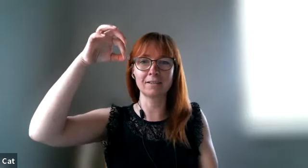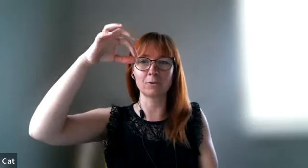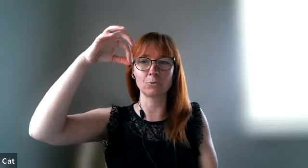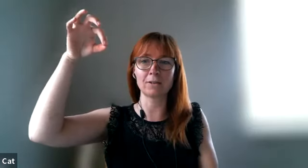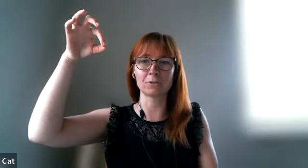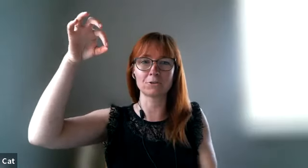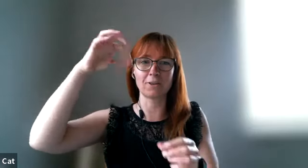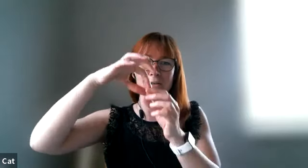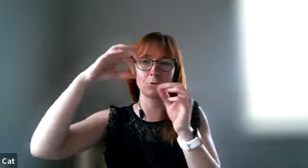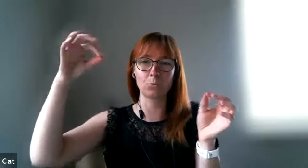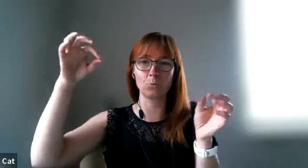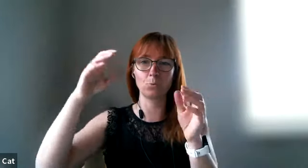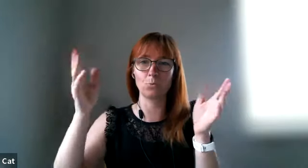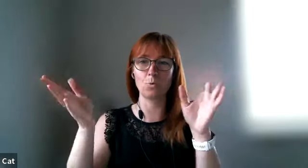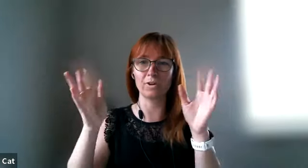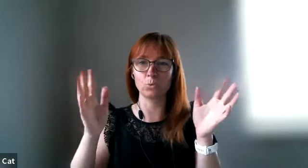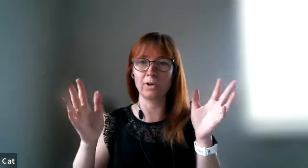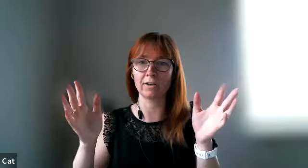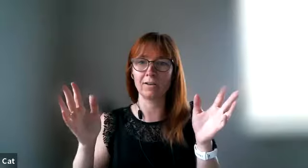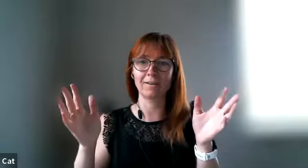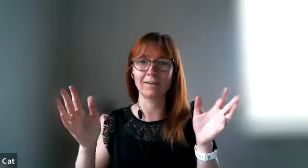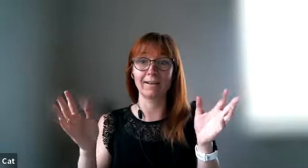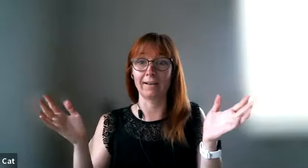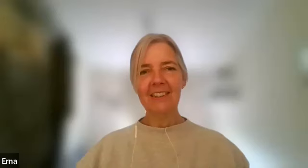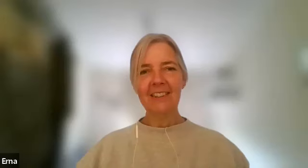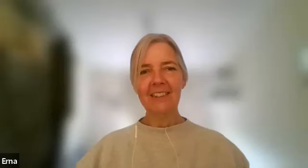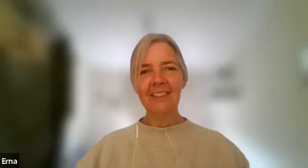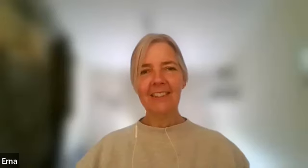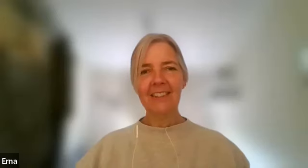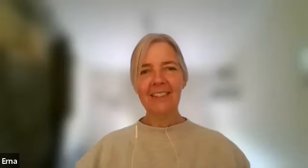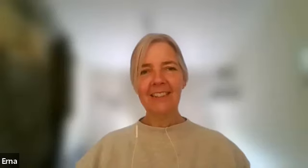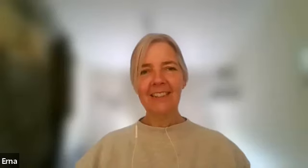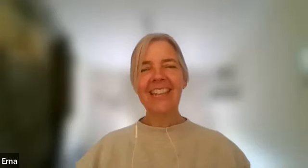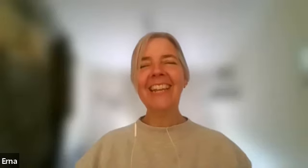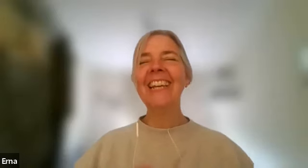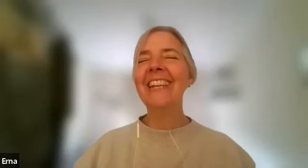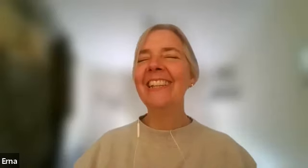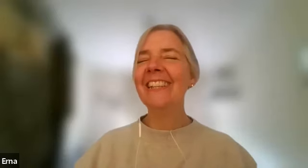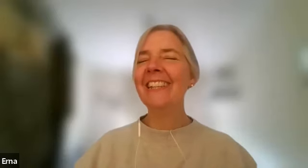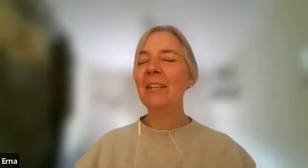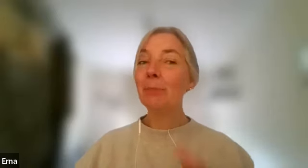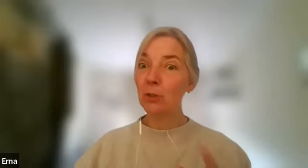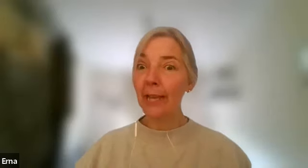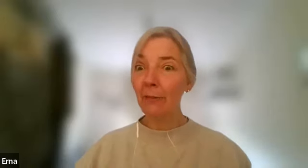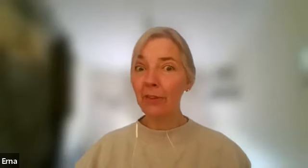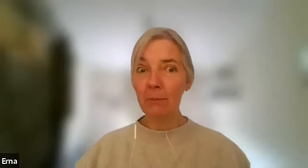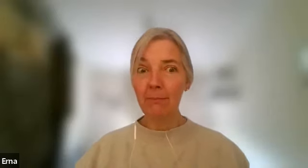and write on so that i know what is where yeah i forget to use them so but do you have them